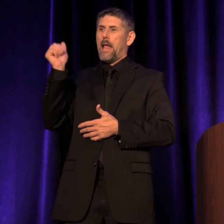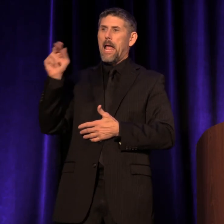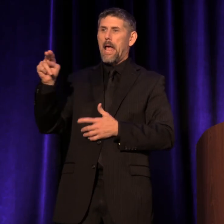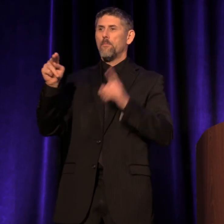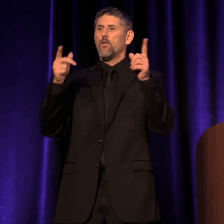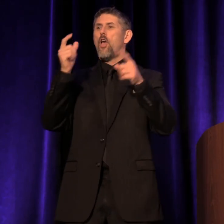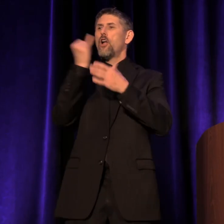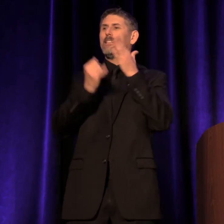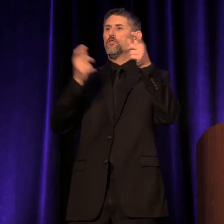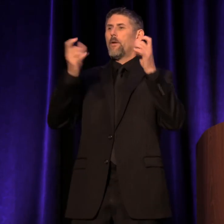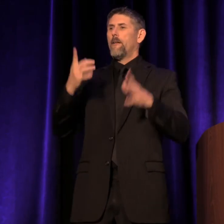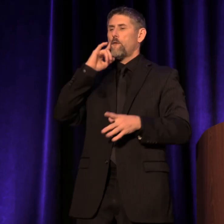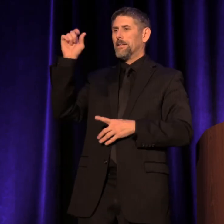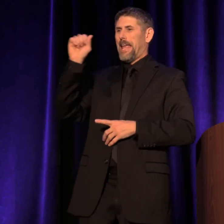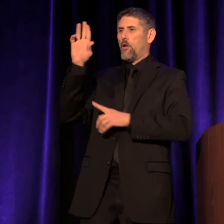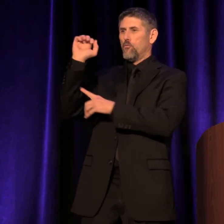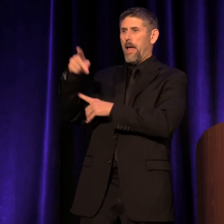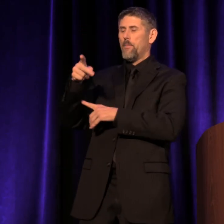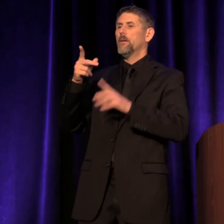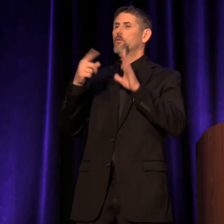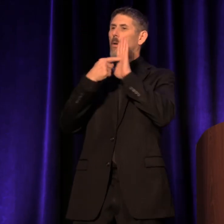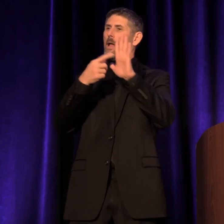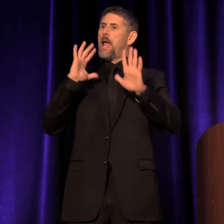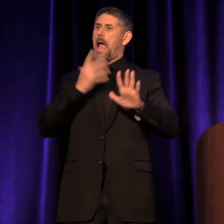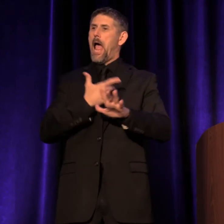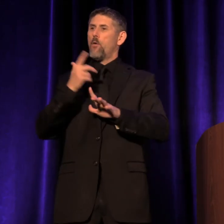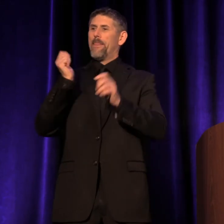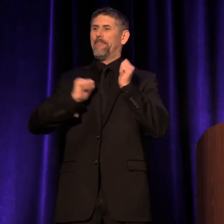to present our Theater Practitioner Award.